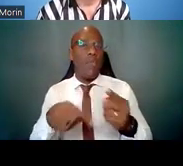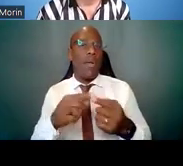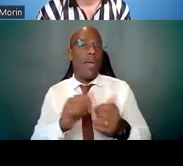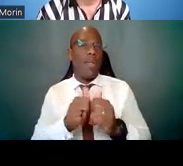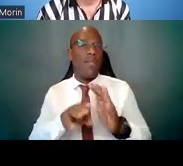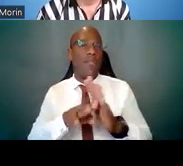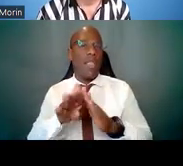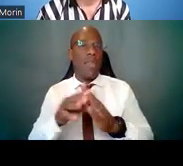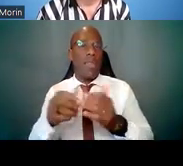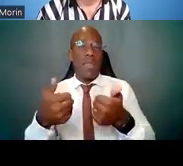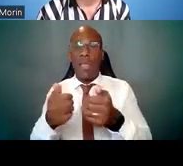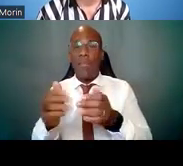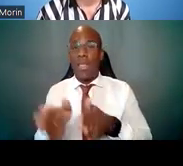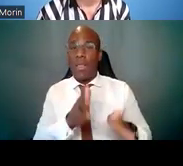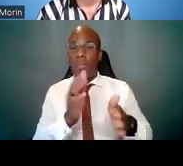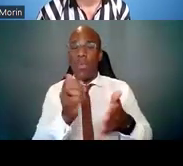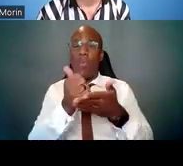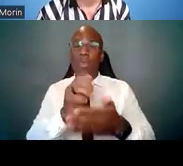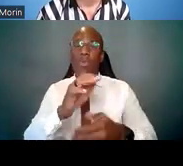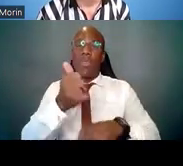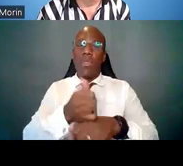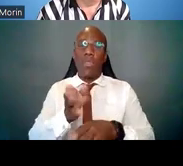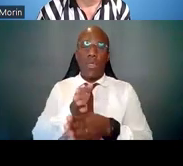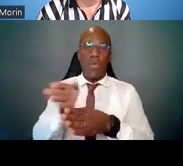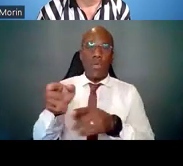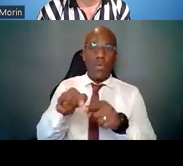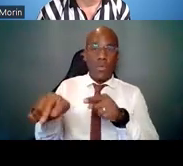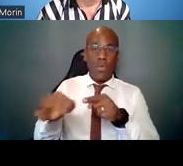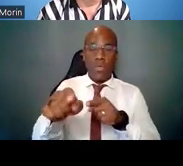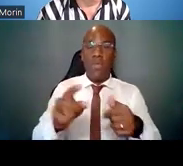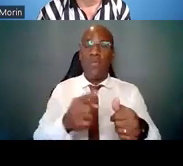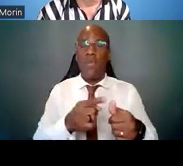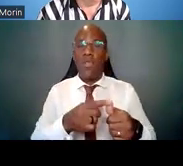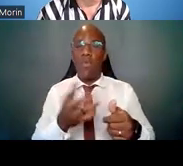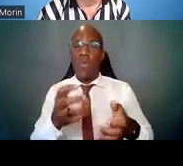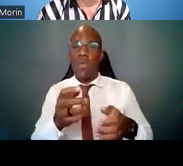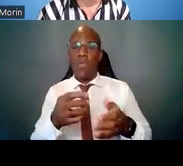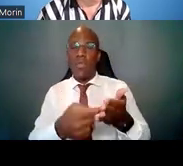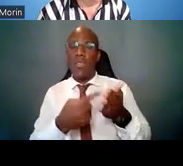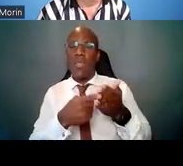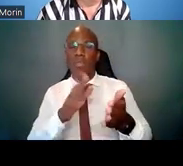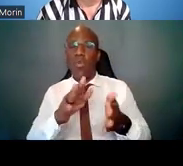First, specifically, we want to talk about your plan development and the parts of that plan development.